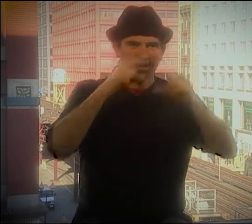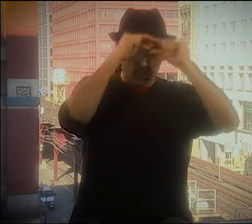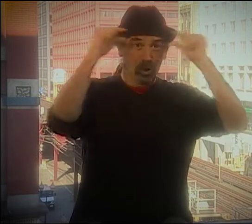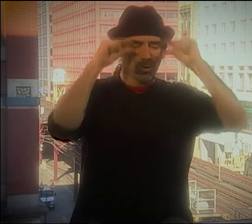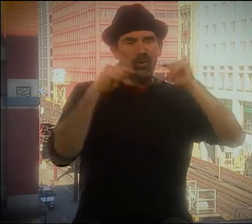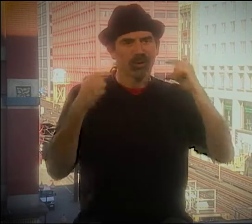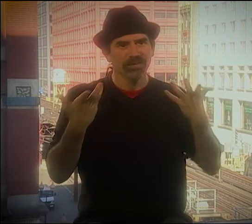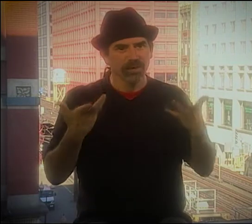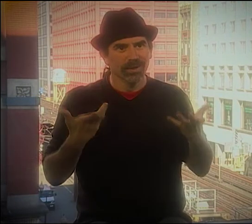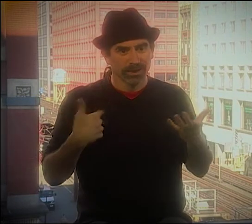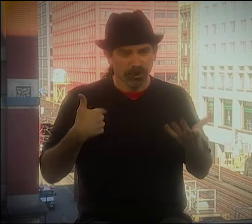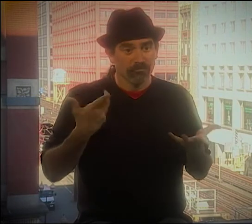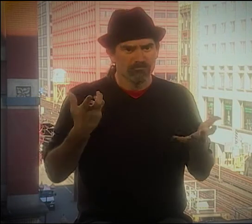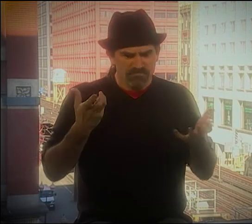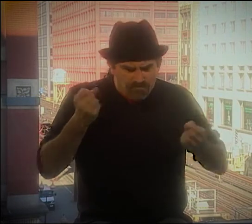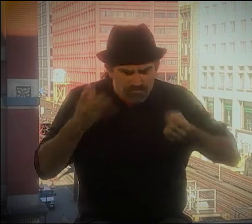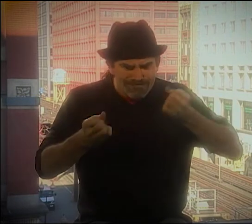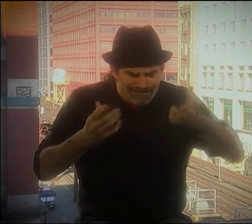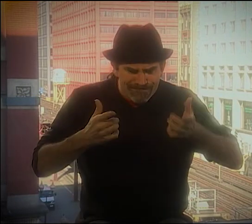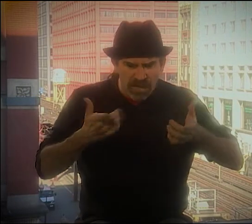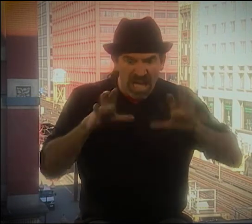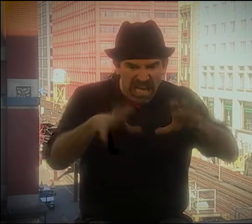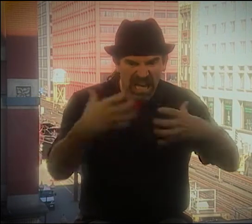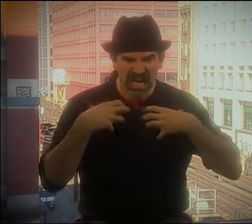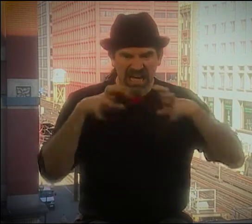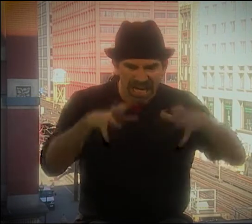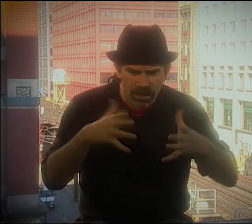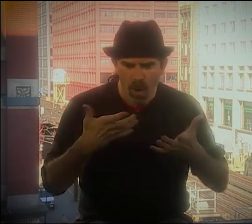AND HAVE THE BODY BECOME THE LINES.